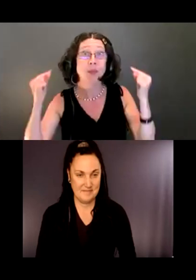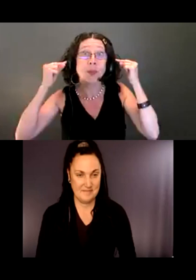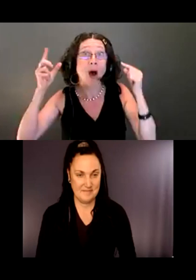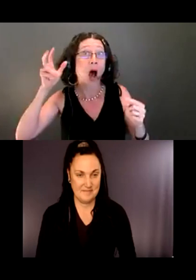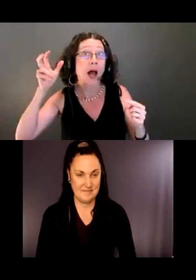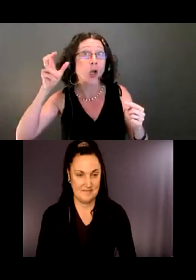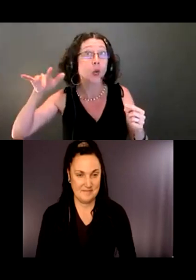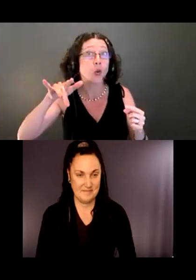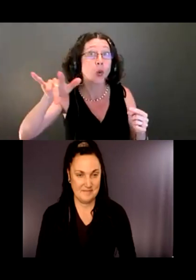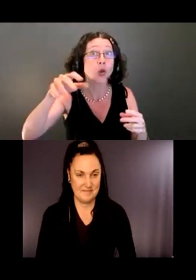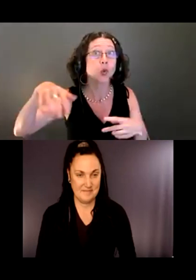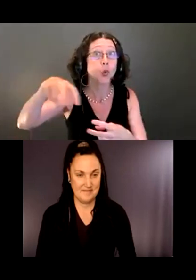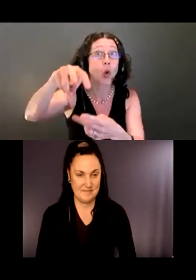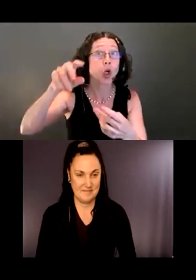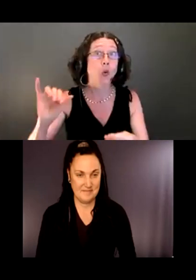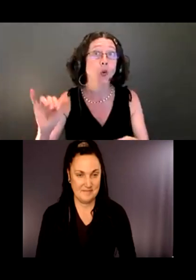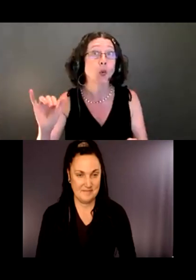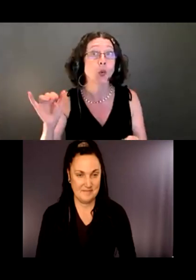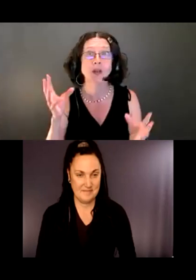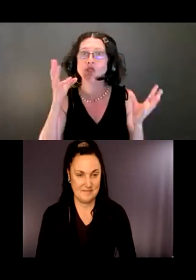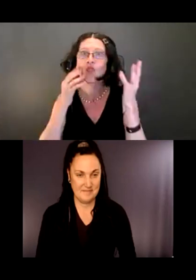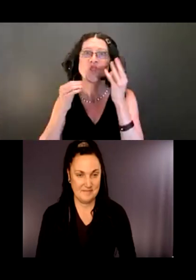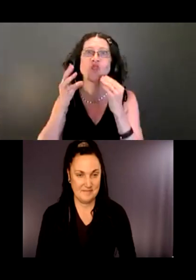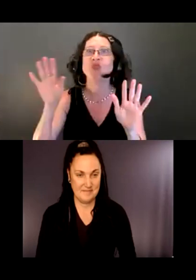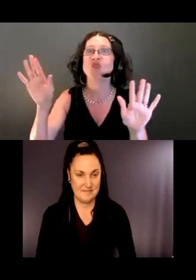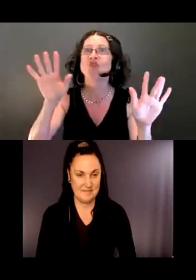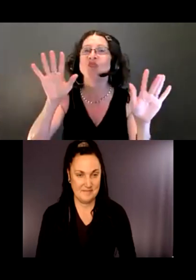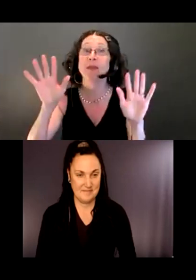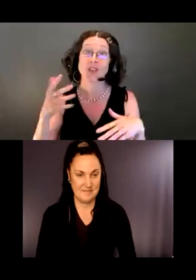So tactile maps are something that we can also consider as